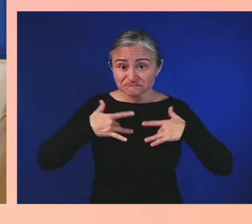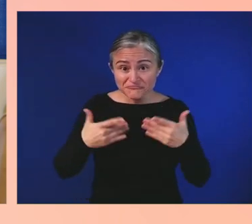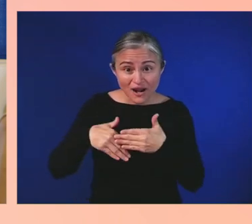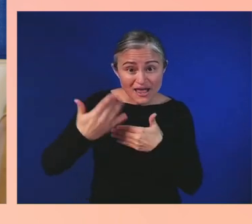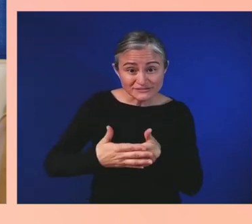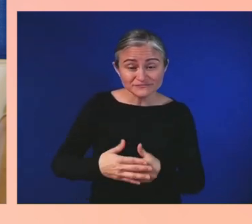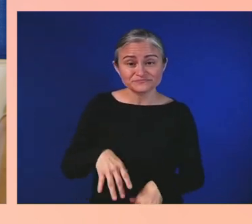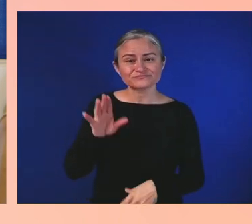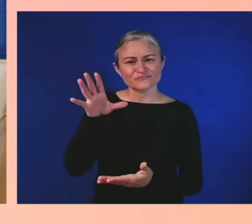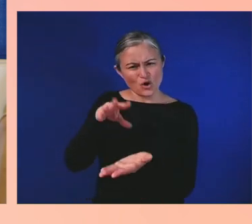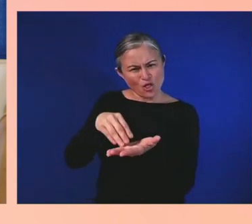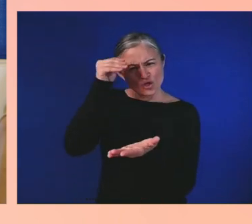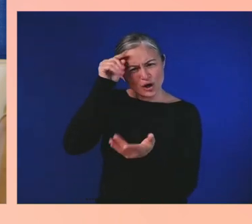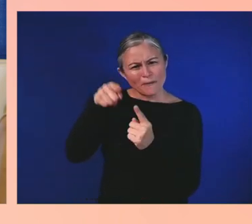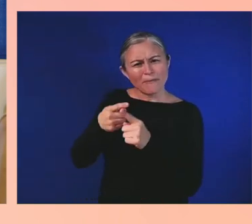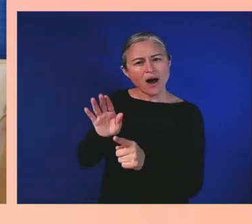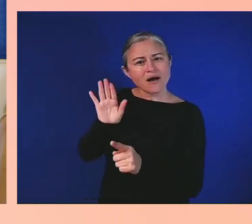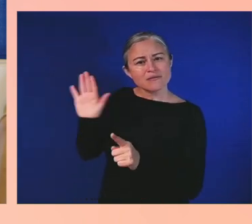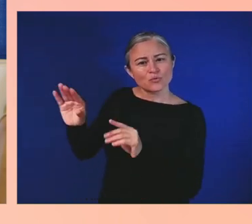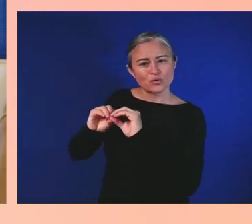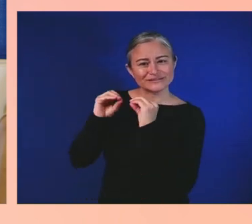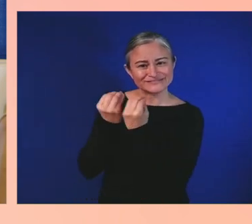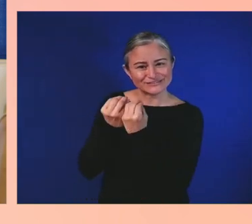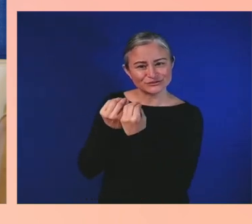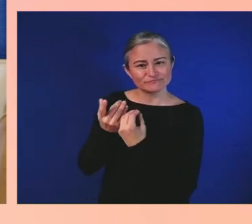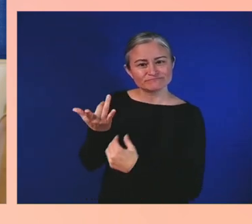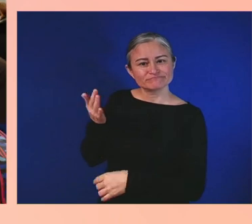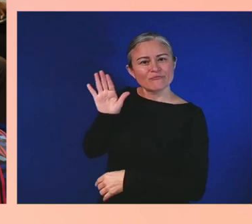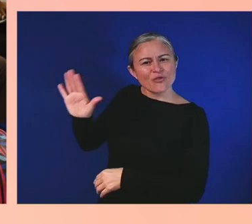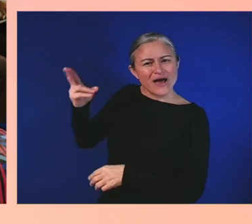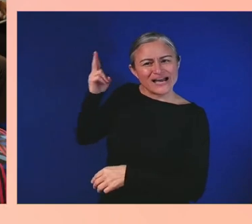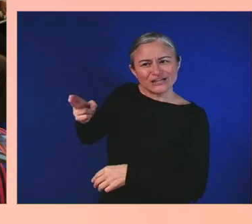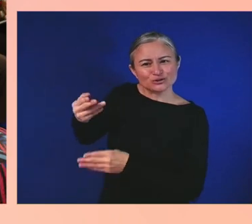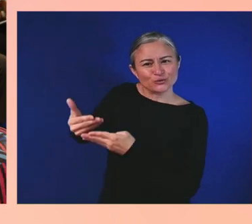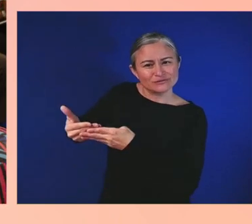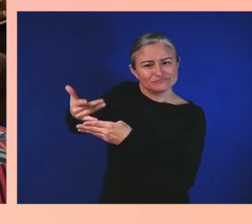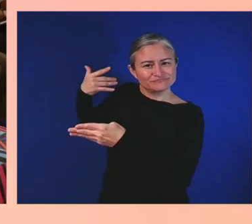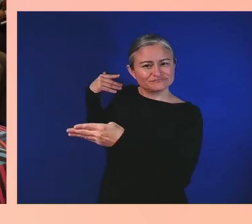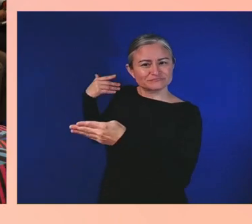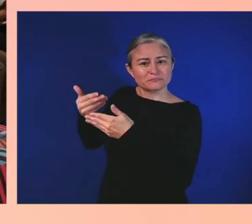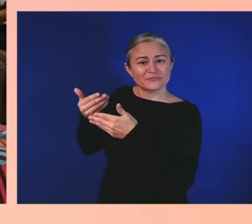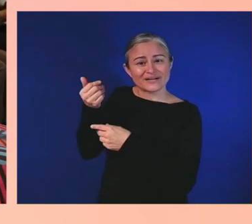if it existed before 1968. Shelby County Health Department has existed in some form